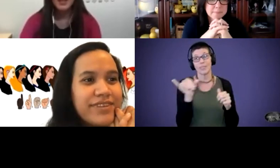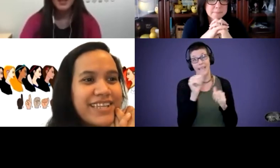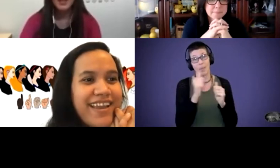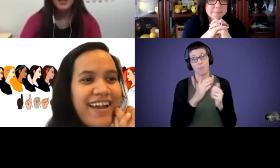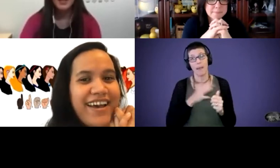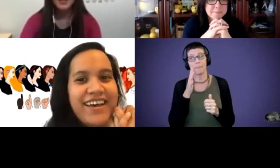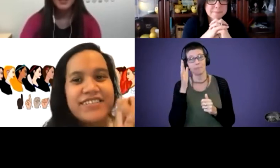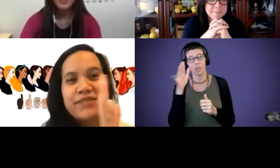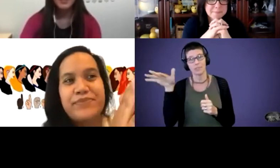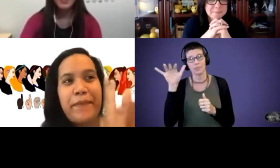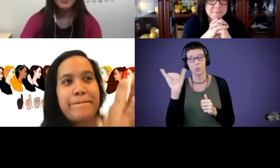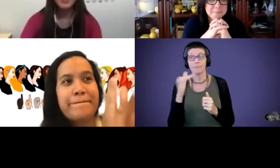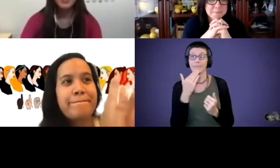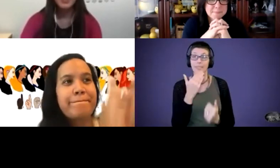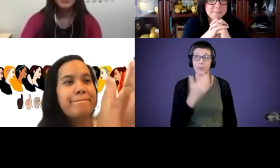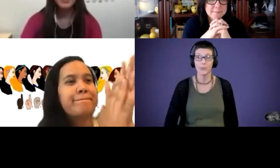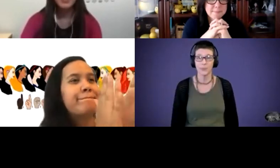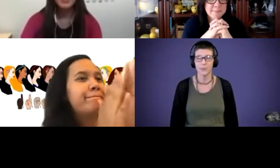yeah. Thank you. Sammy: Thank you.